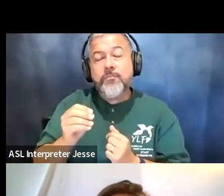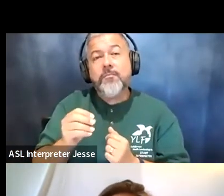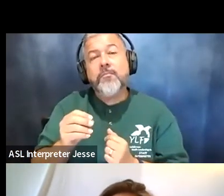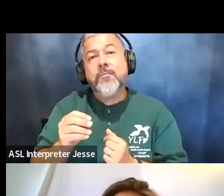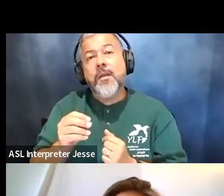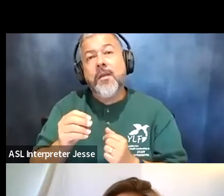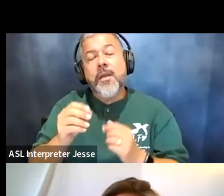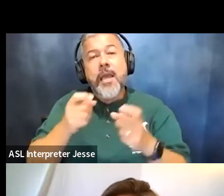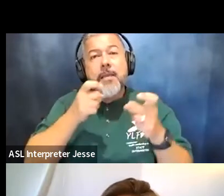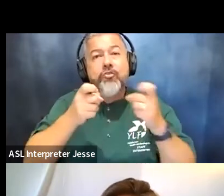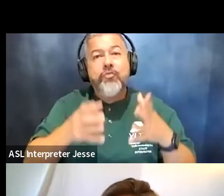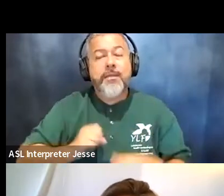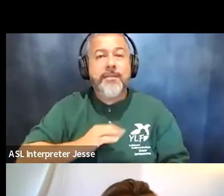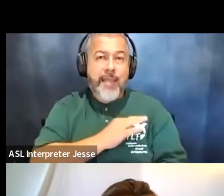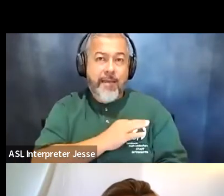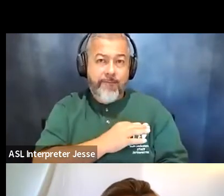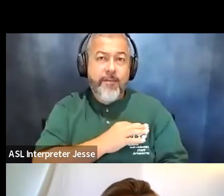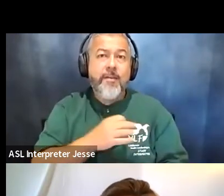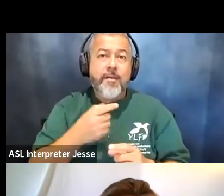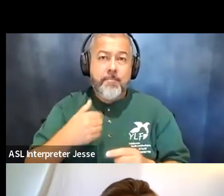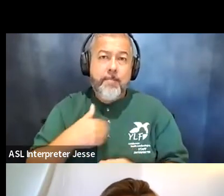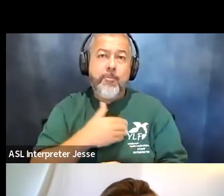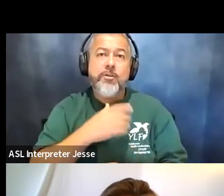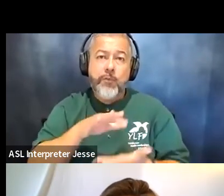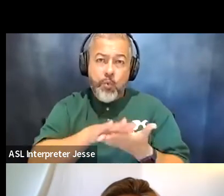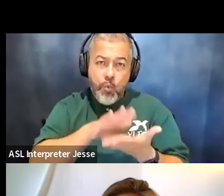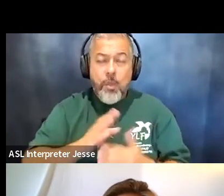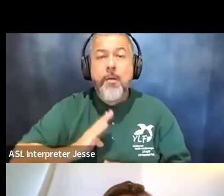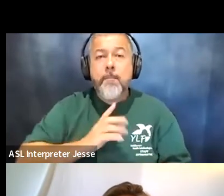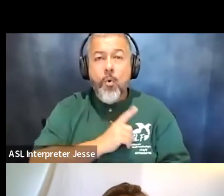administrative members of the school and board members of the school that if they were